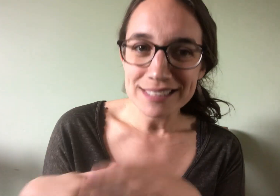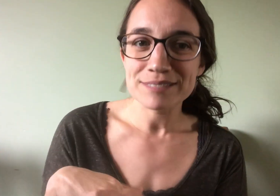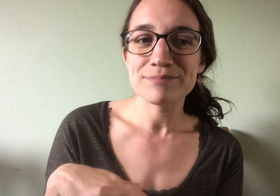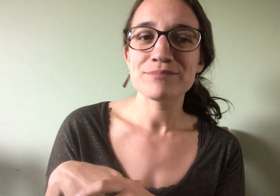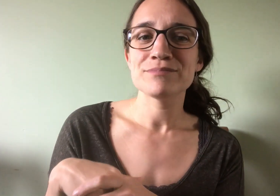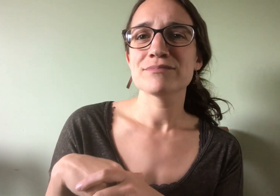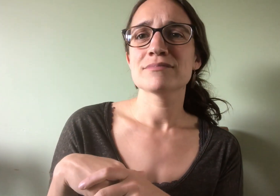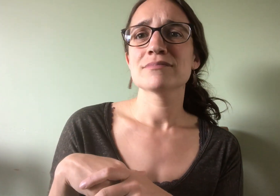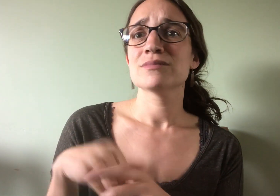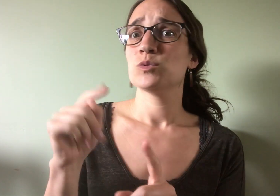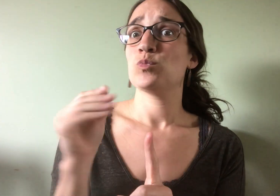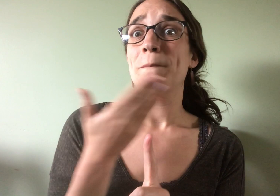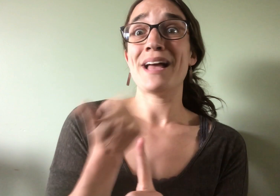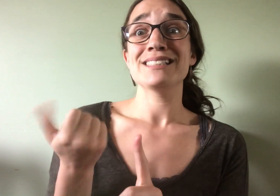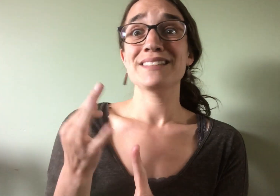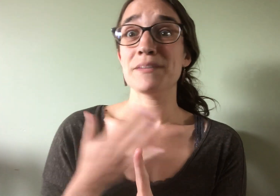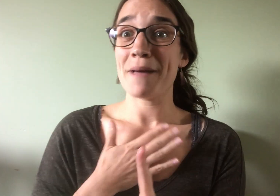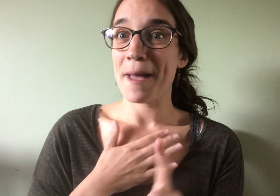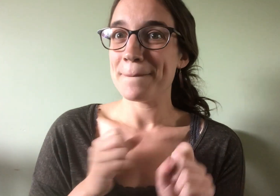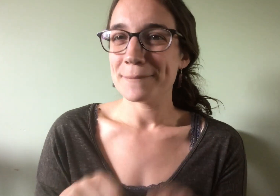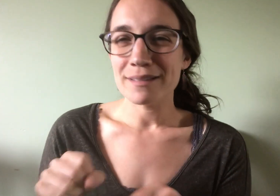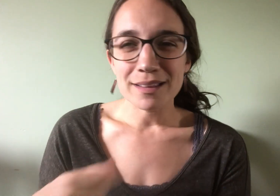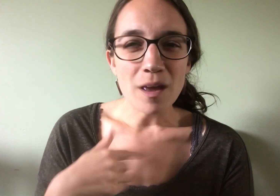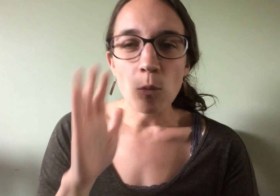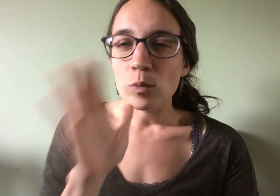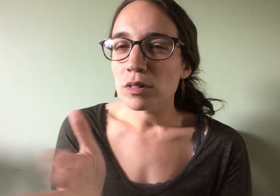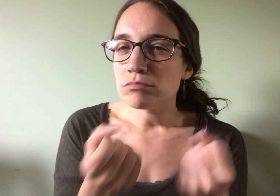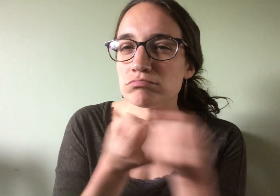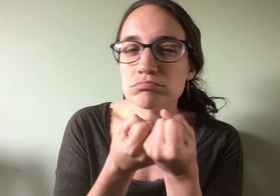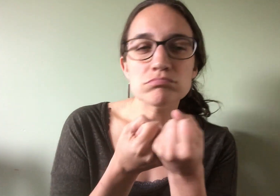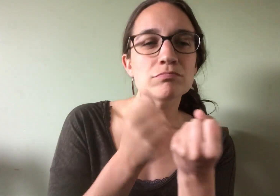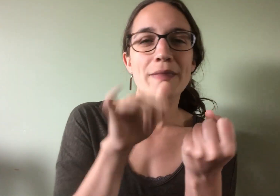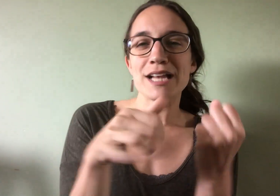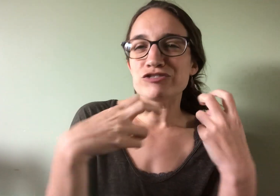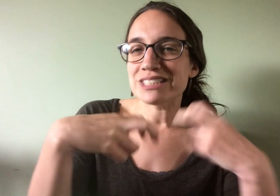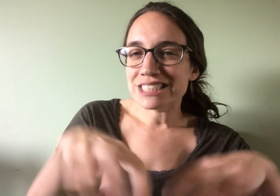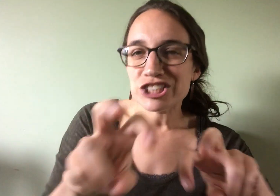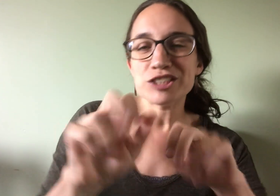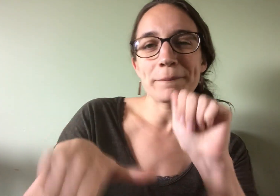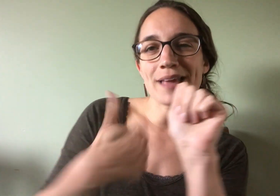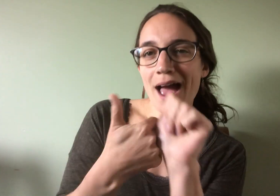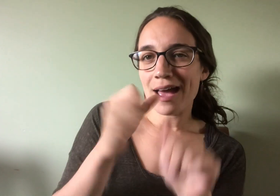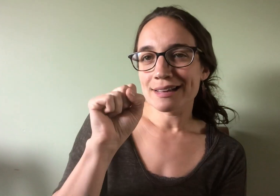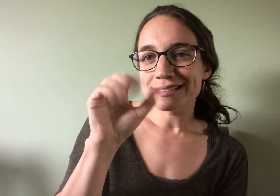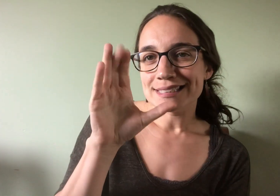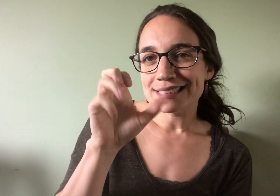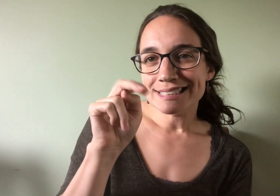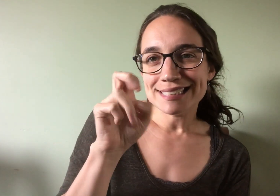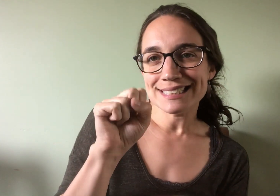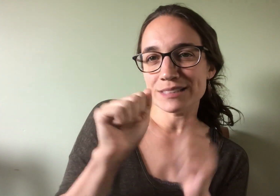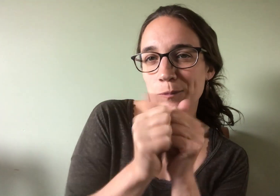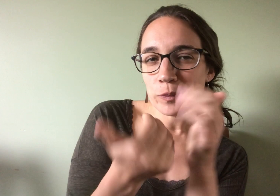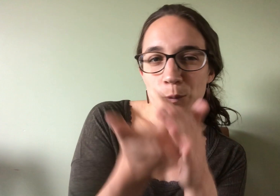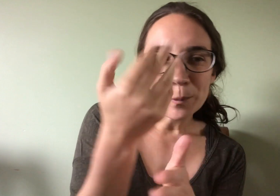To the best of my ability, I will support the transition behind the scenes with the new hire,